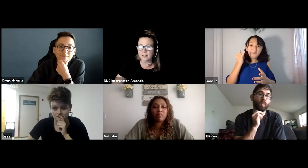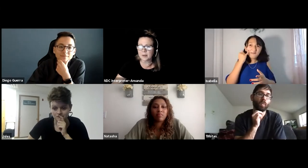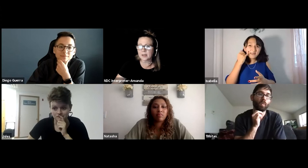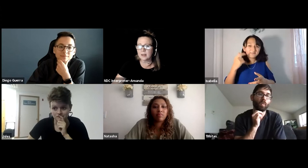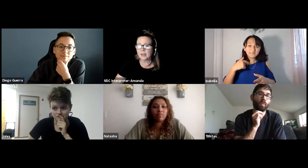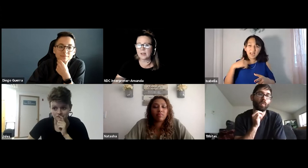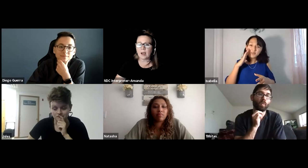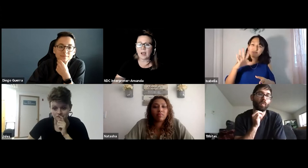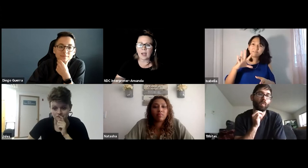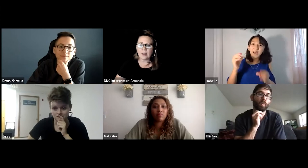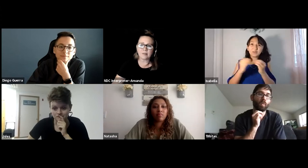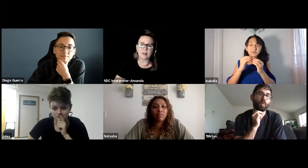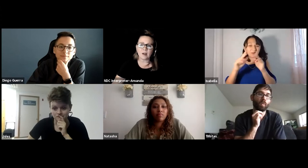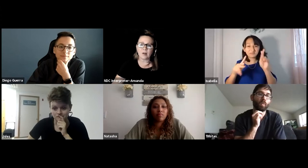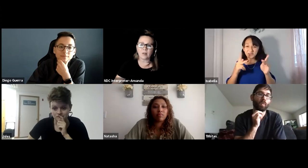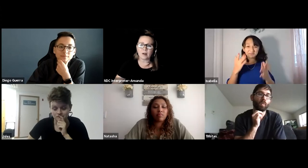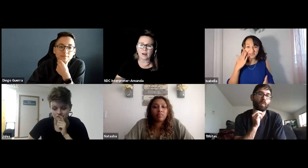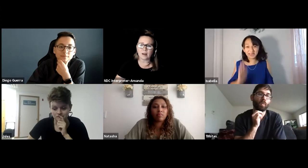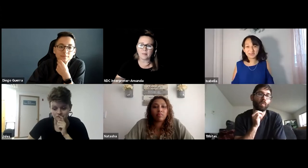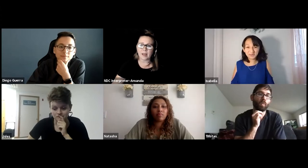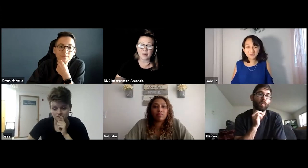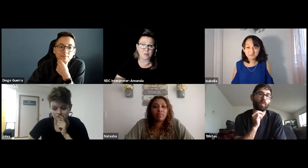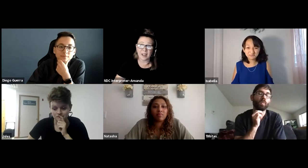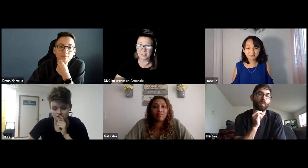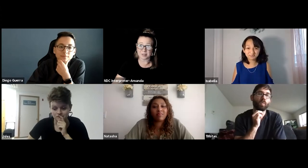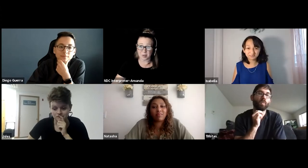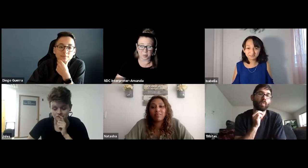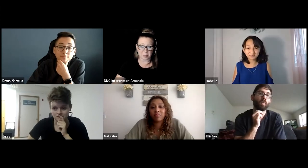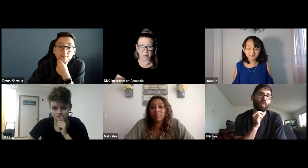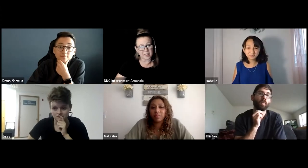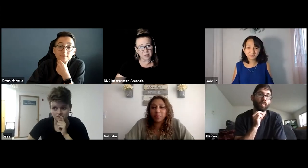But, yeah, I don't know how to find those other people, you know?